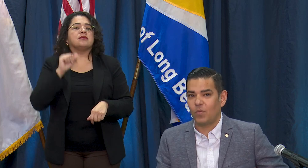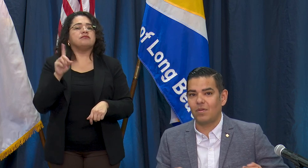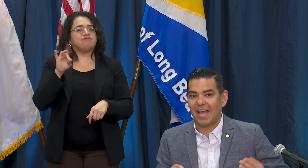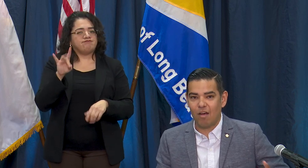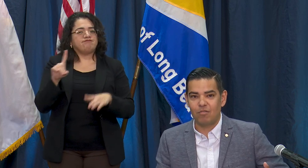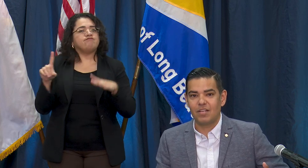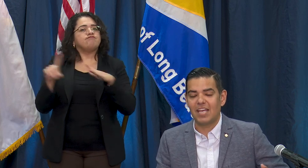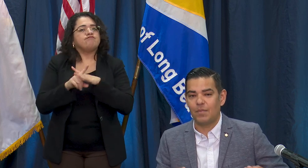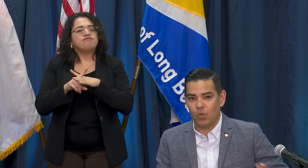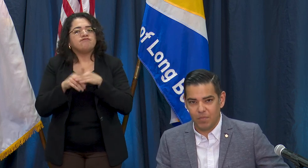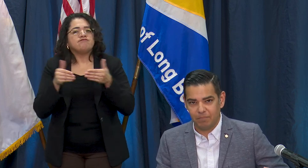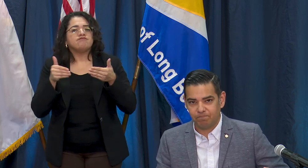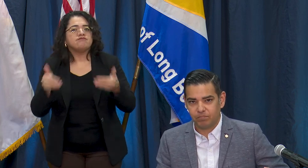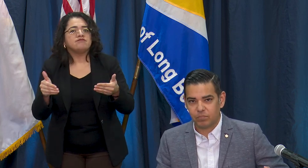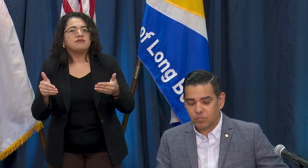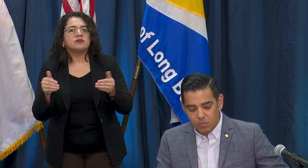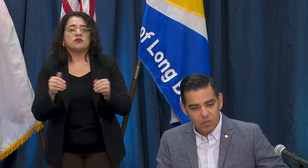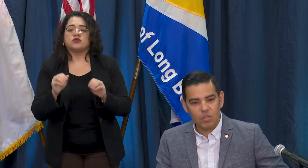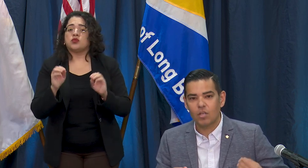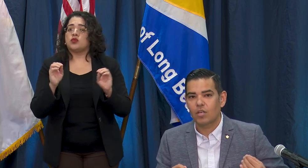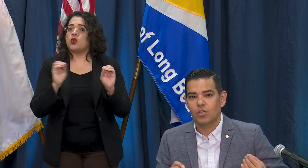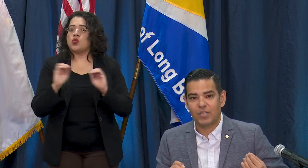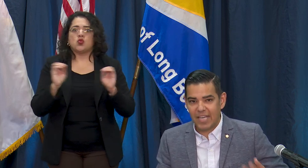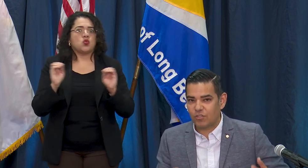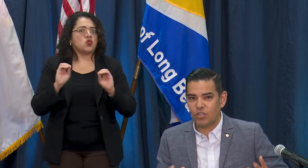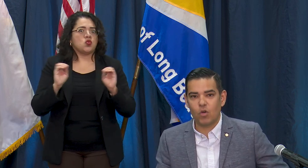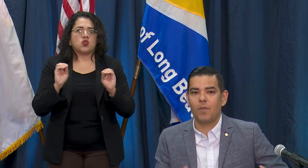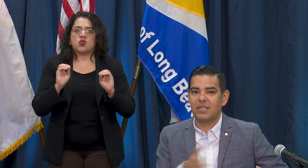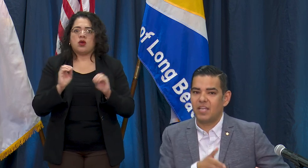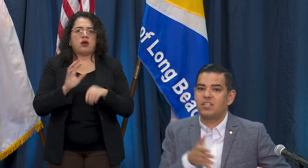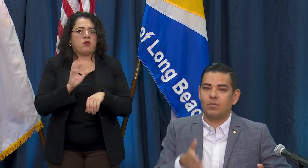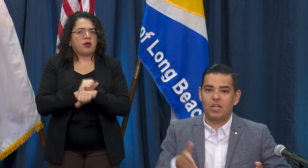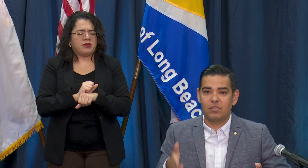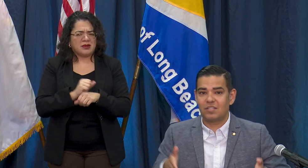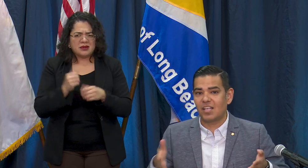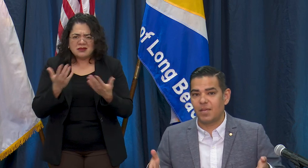without an appointment. You can't just show up and take someone else's time